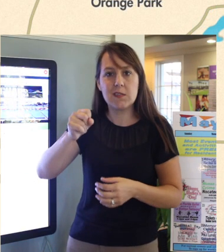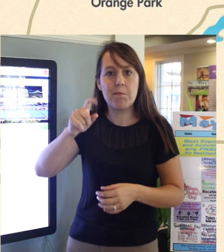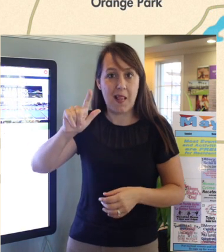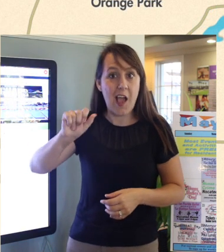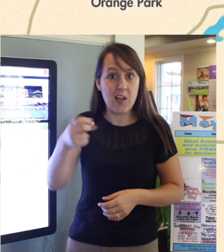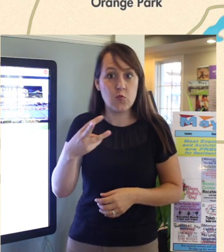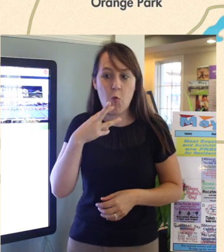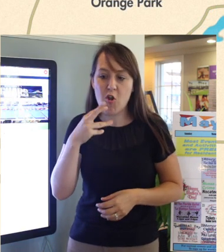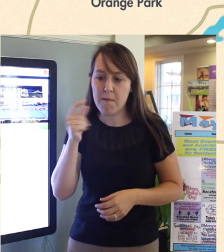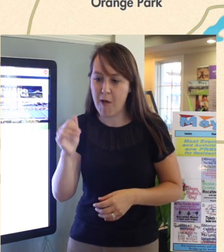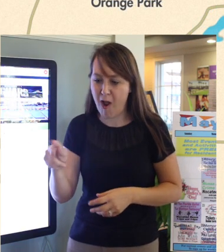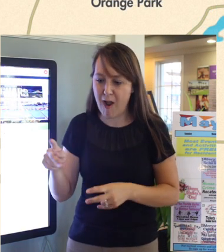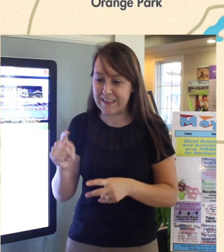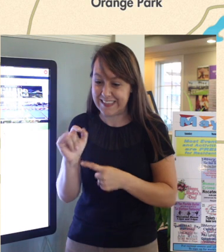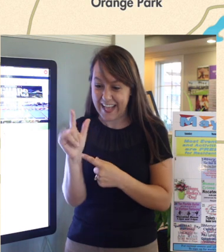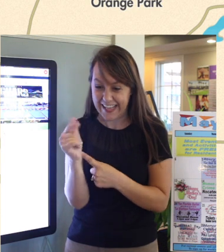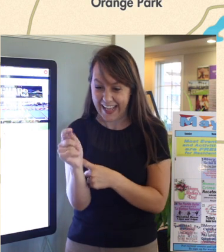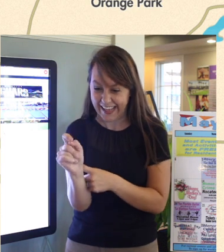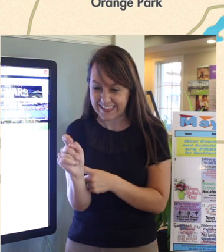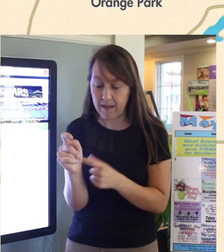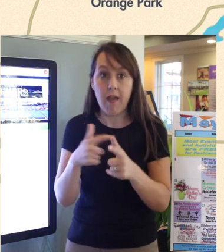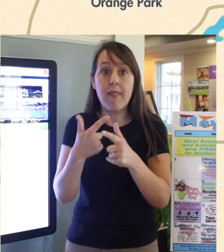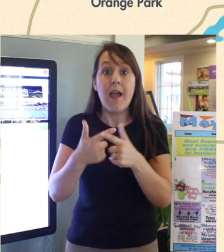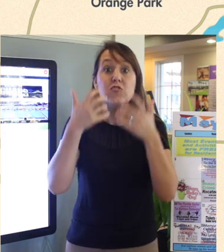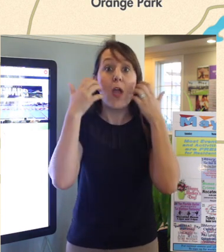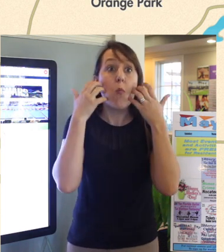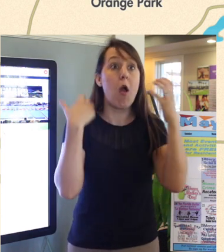and then the Jaguars send down coach buses, load up the Residents,